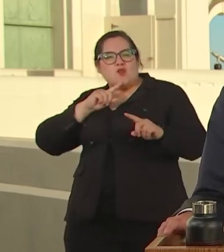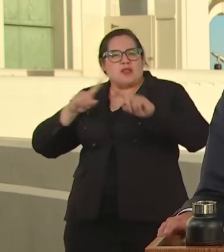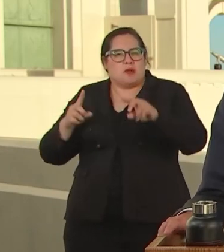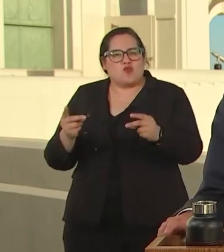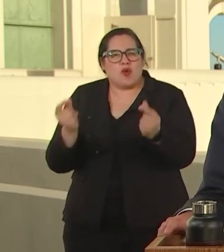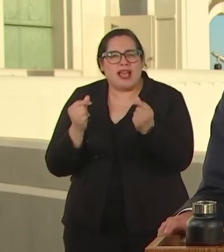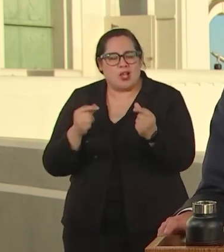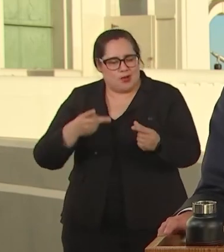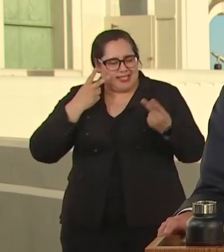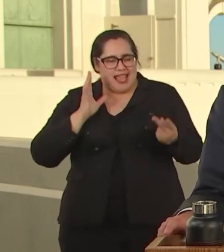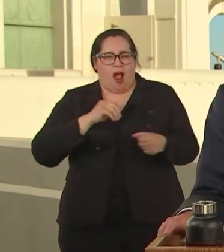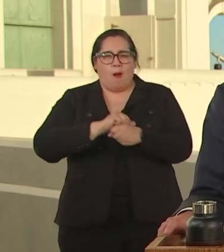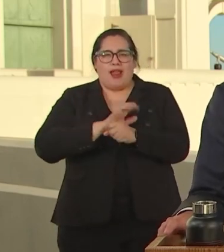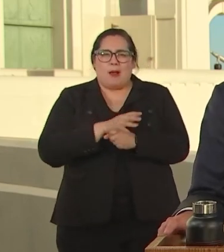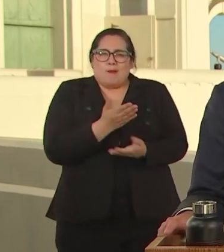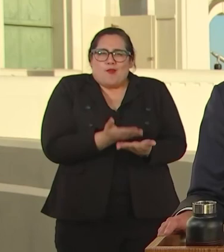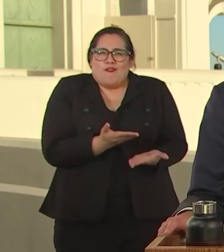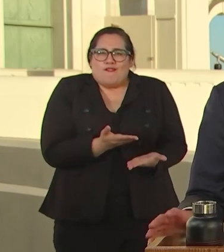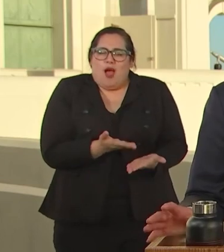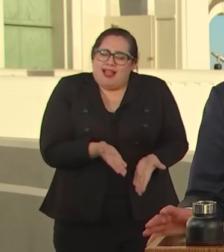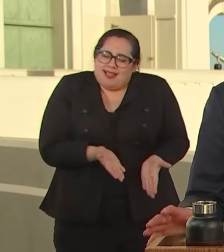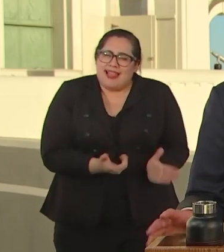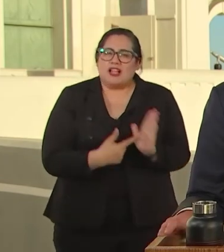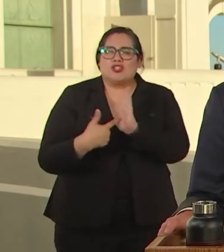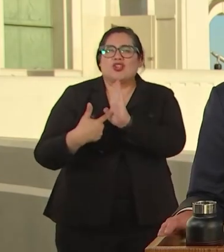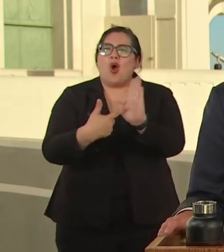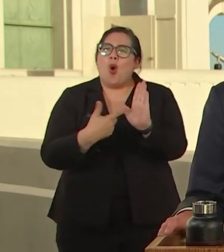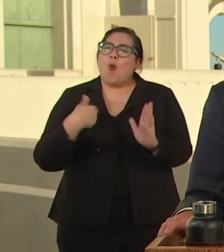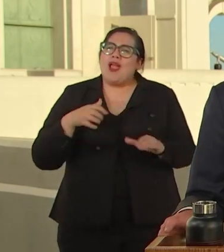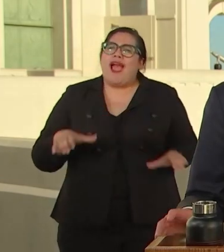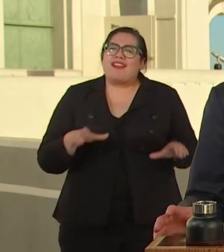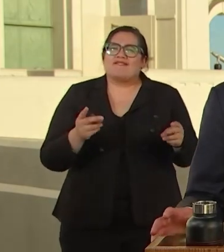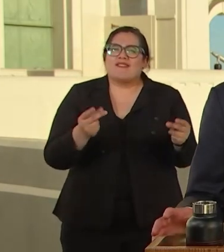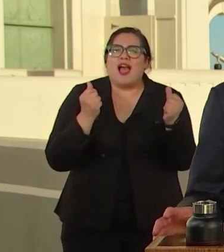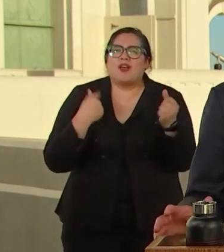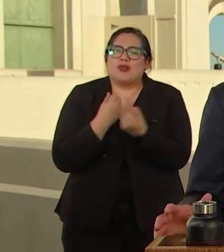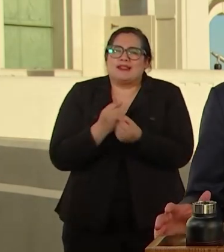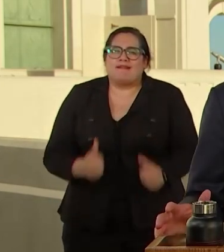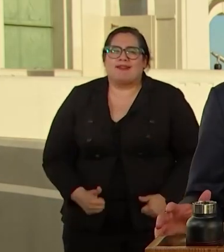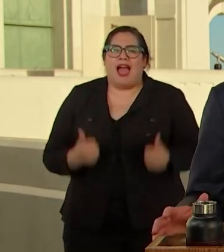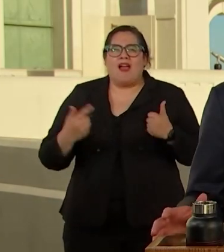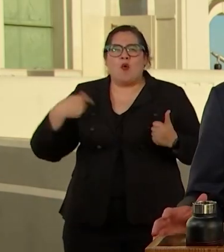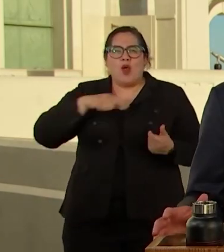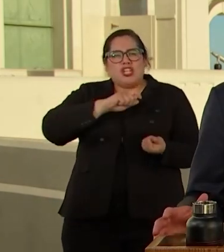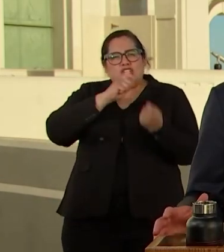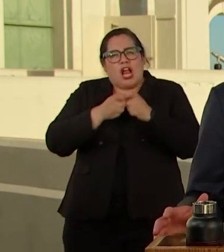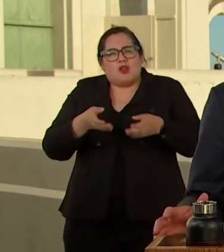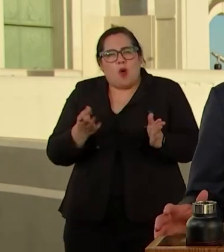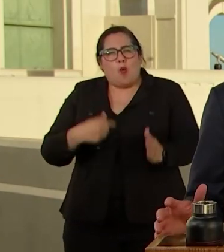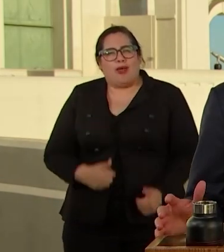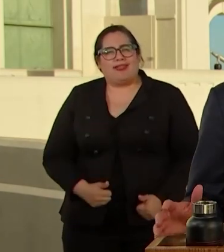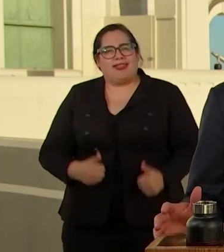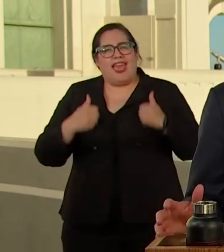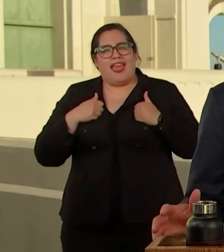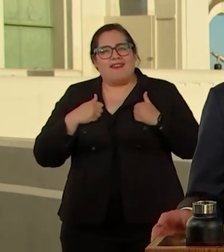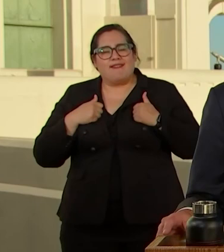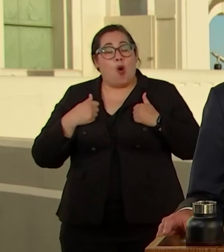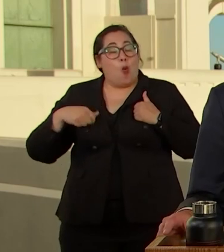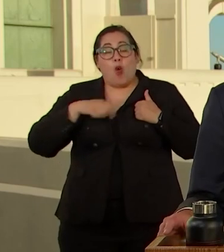ACTED AND WE SAVED LIVES, THAT WE CHANGED THE WAY WE LIVE AND WE BOUGHT TIME. THAT WE TOOK THE ENORMOUS